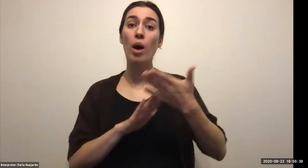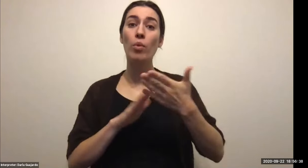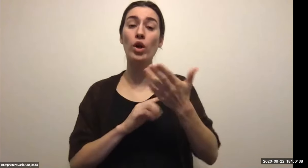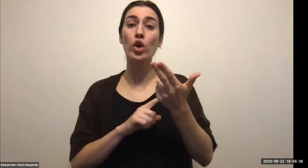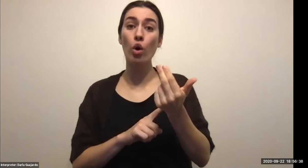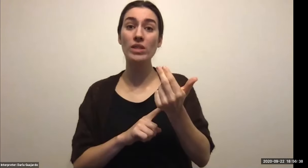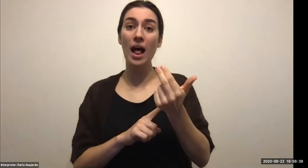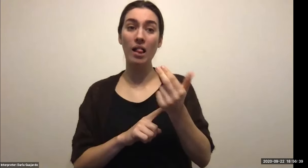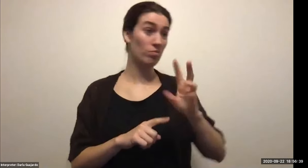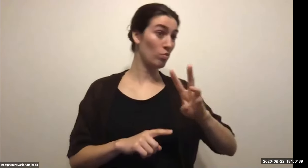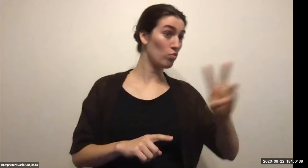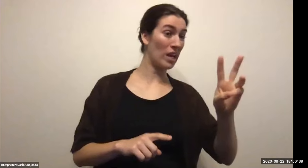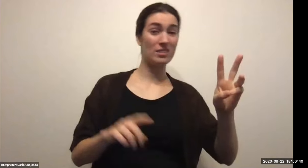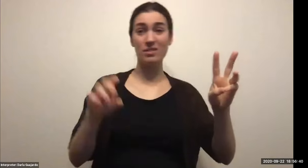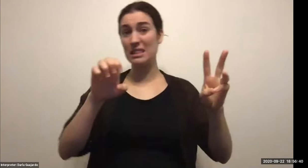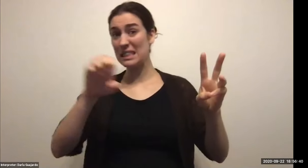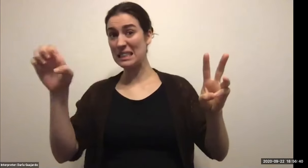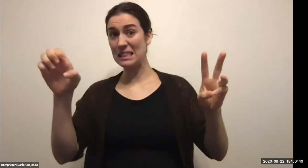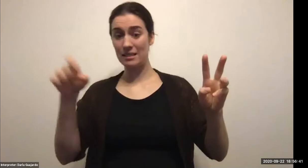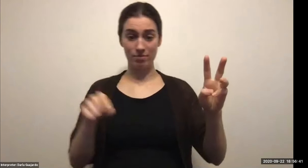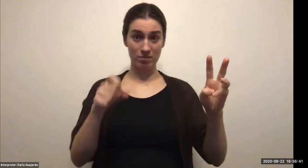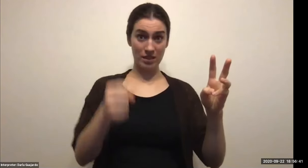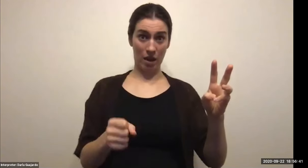Rick Lagiewski: Jeremy had a quick question for Keith if that's okay. Jeremy Wu (RIT Student): Yeah, go ahead.